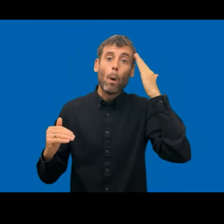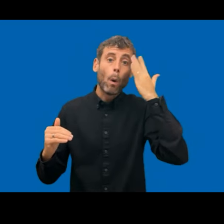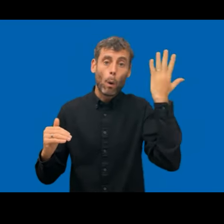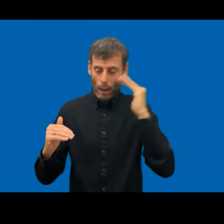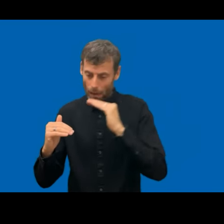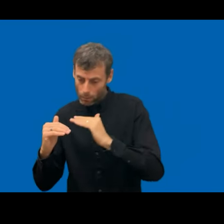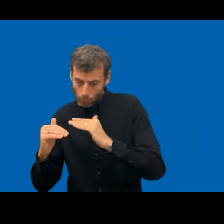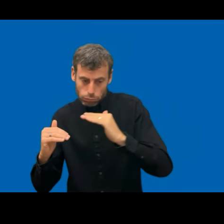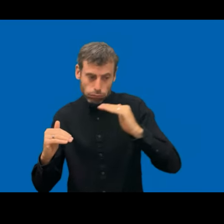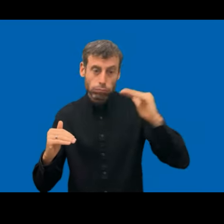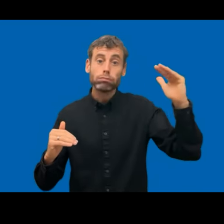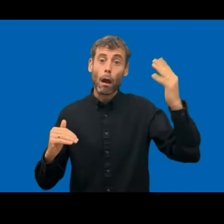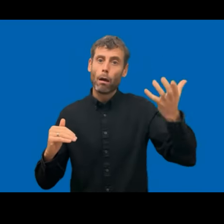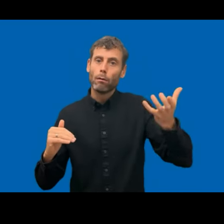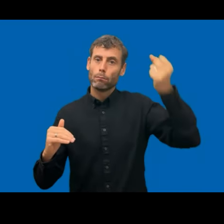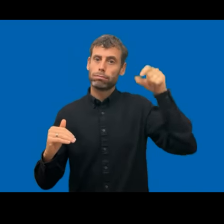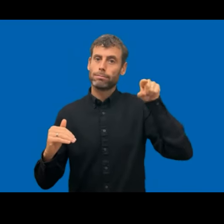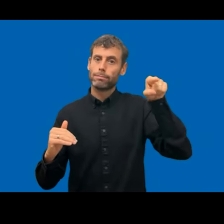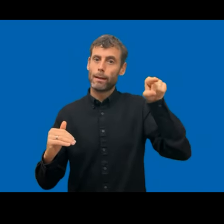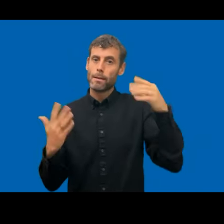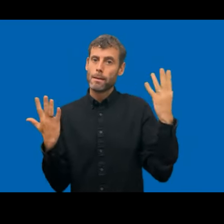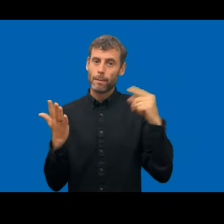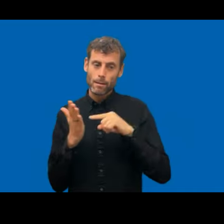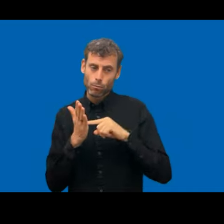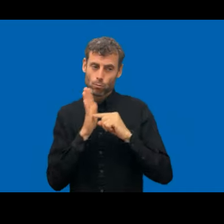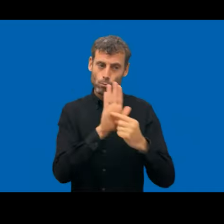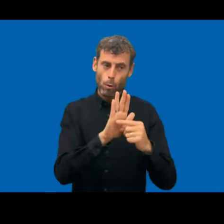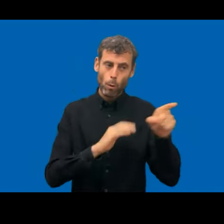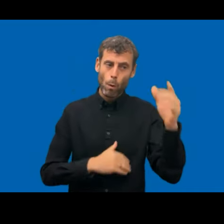them the best opportunity to get something out of the monitoring and learn something from it